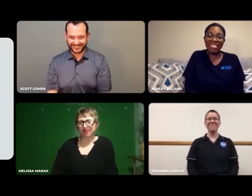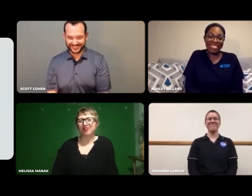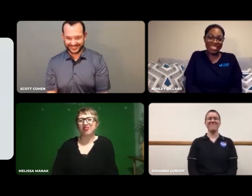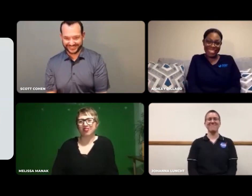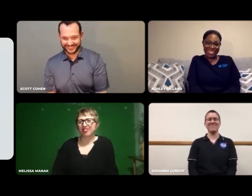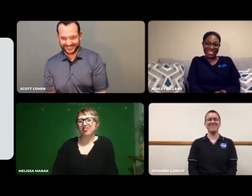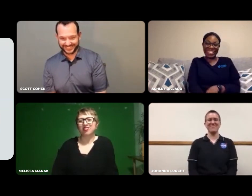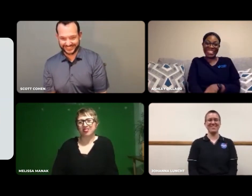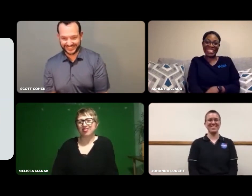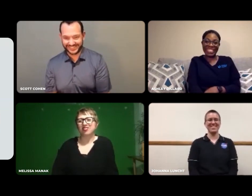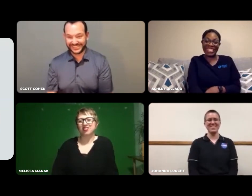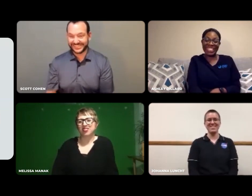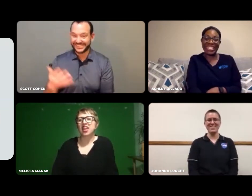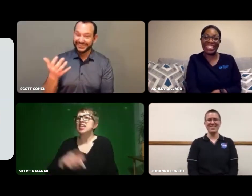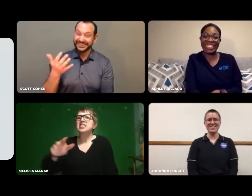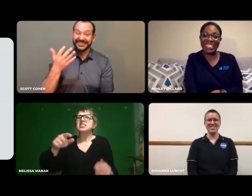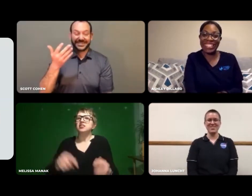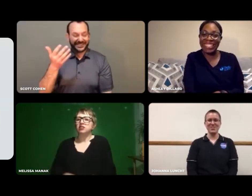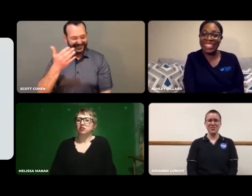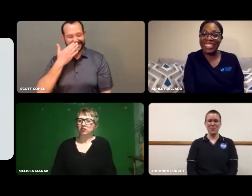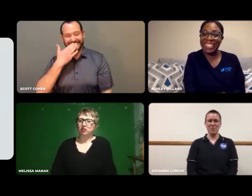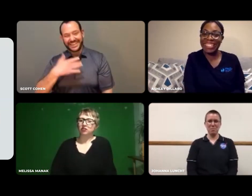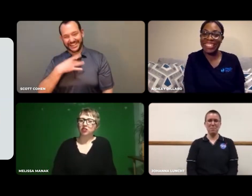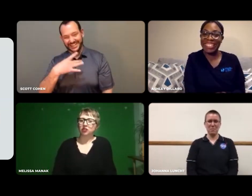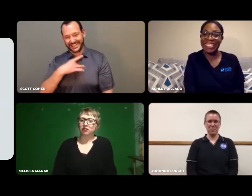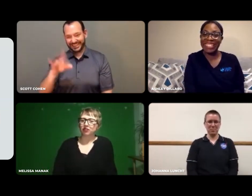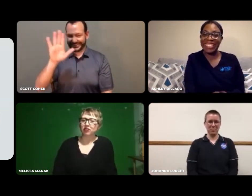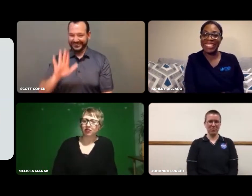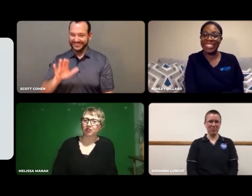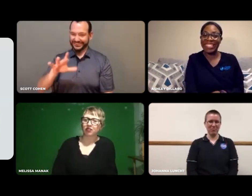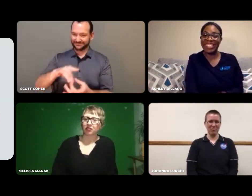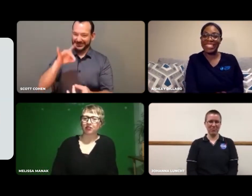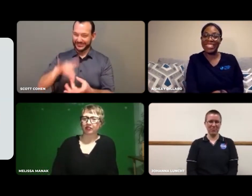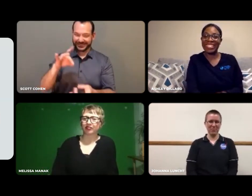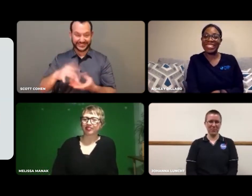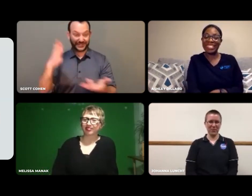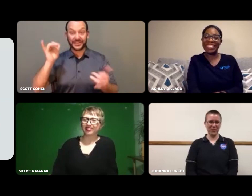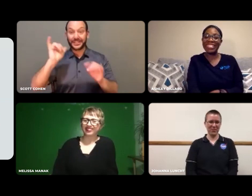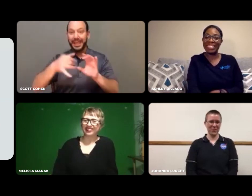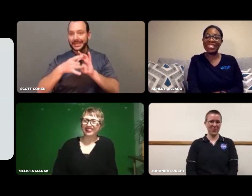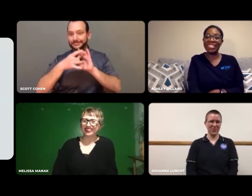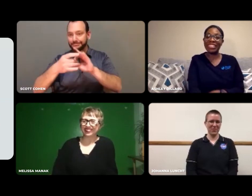I enjoy your enthusiasm and spirit!